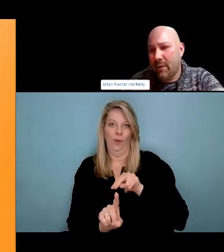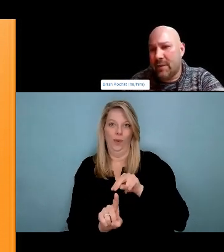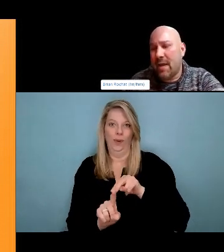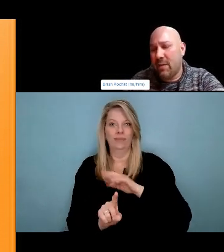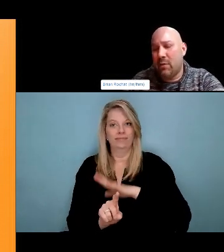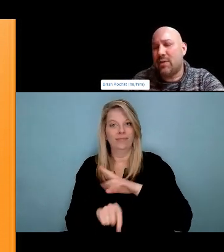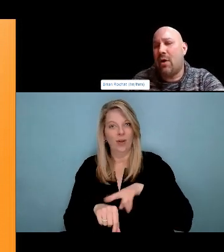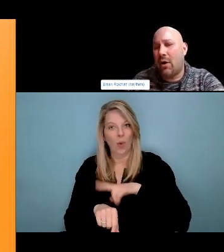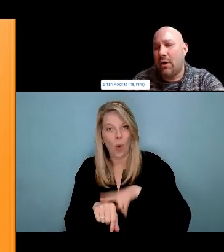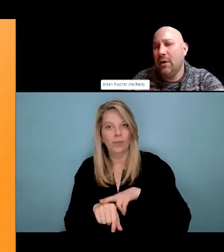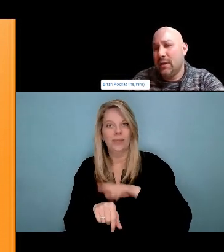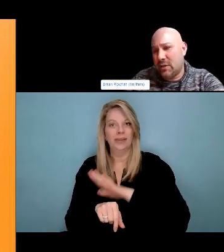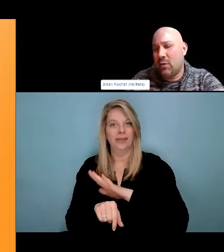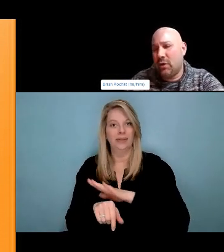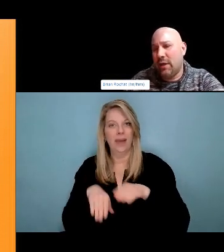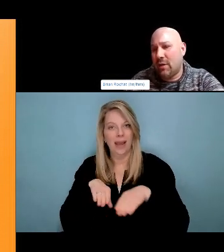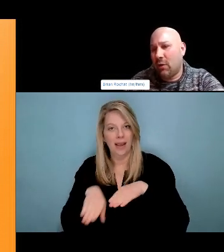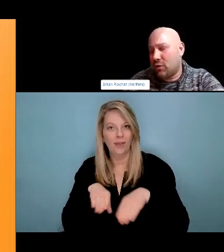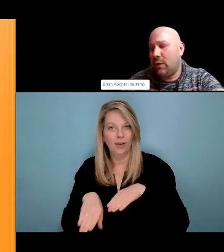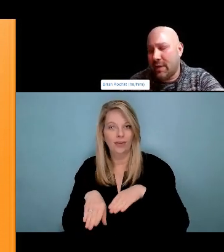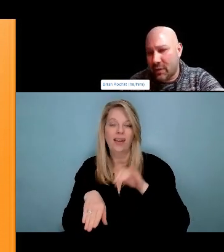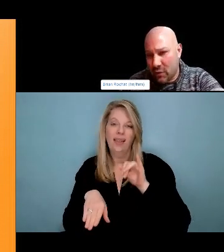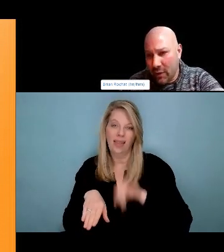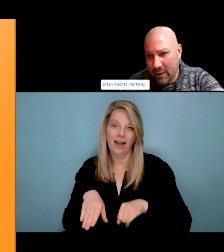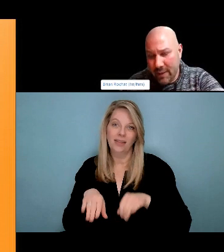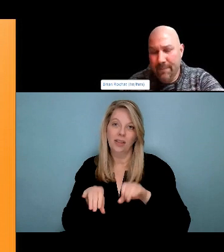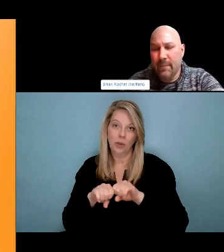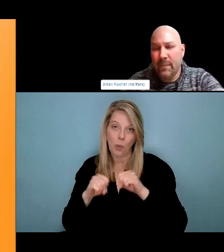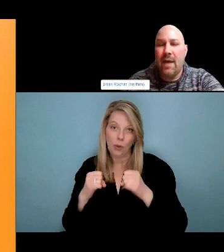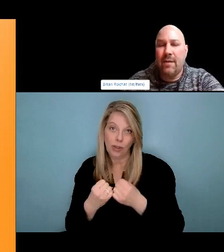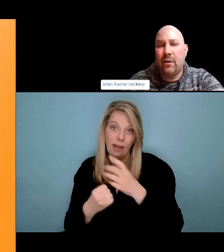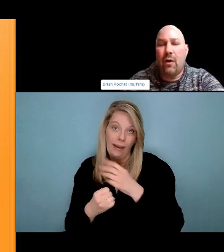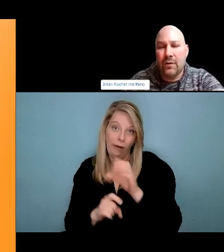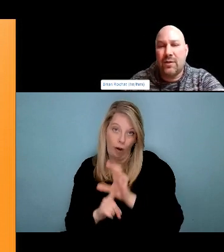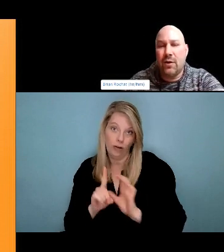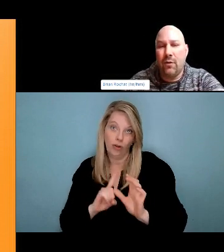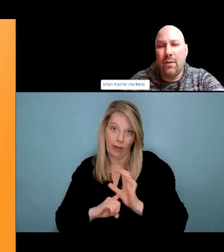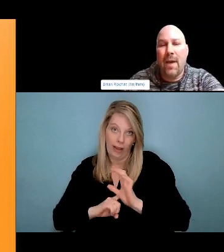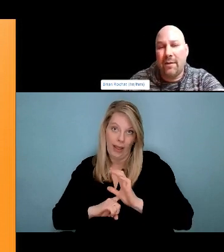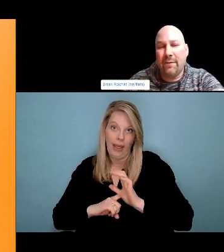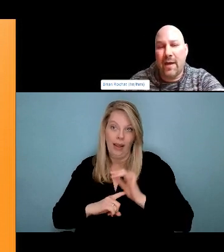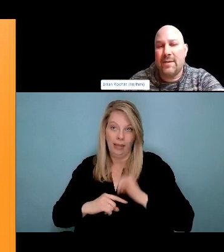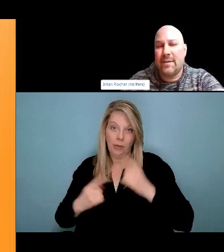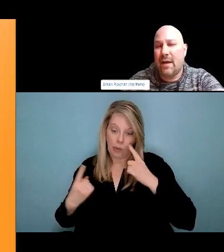But I do want to share a couple of points out of this document. One is that Indigenous